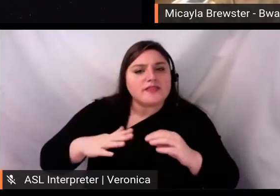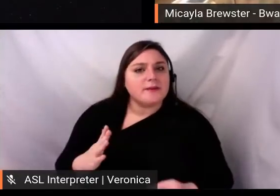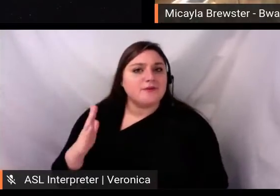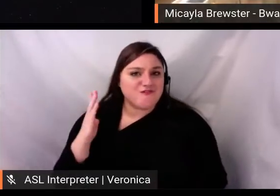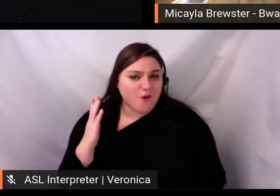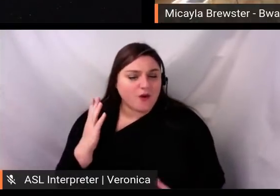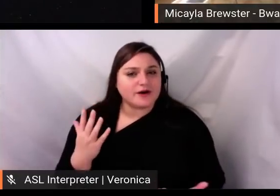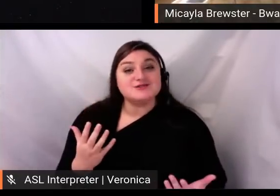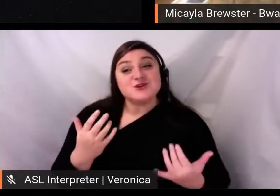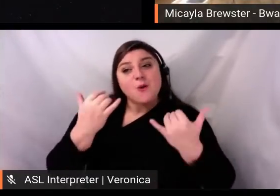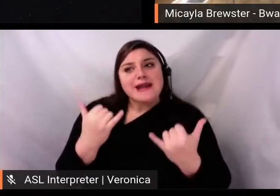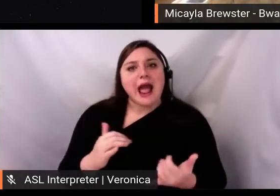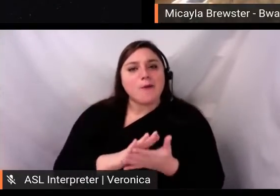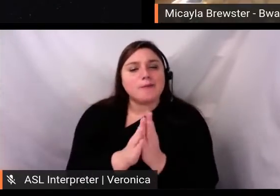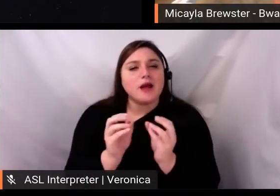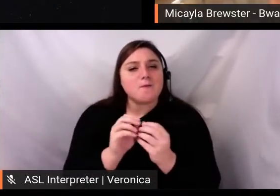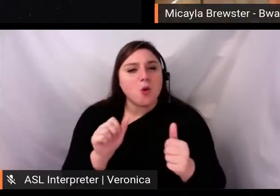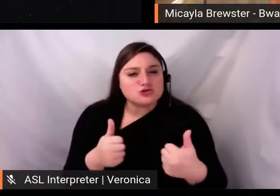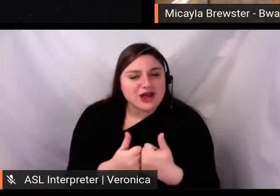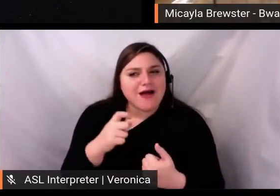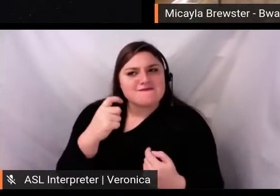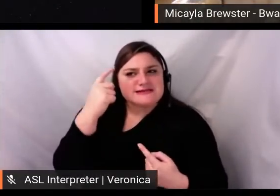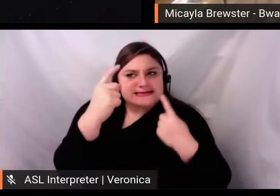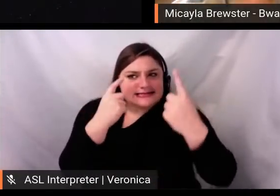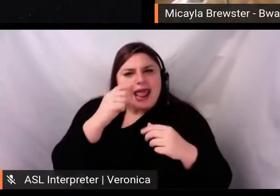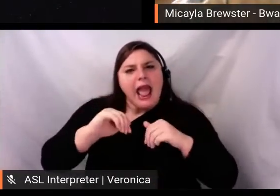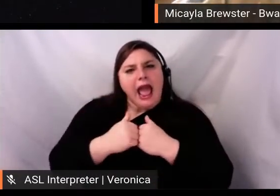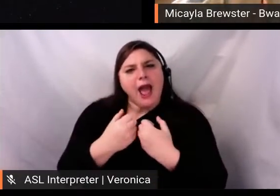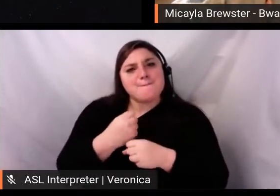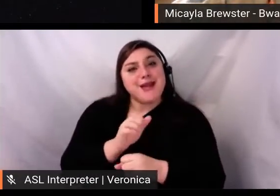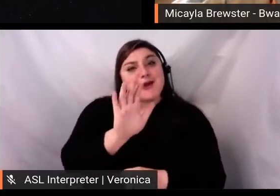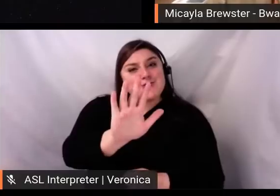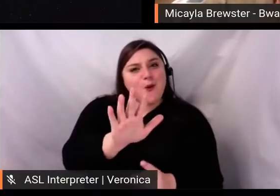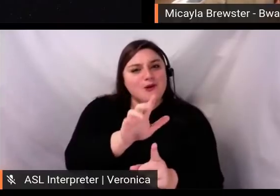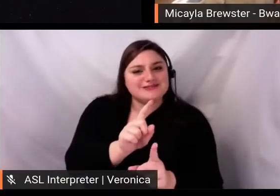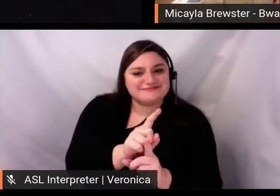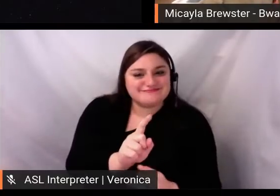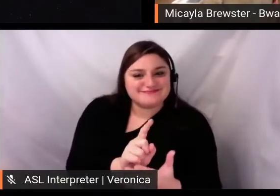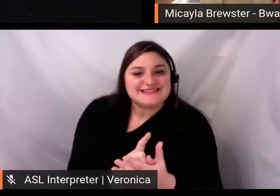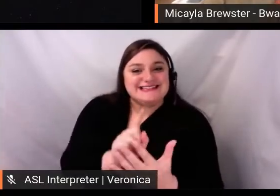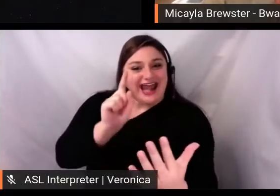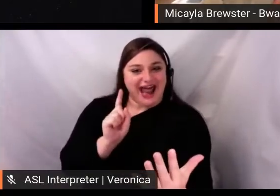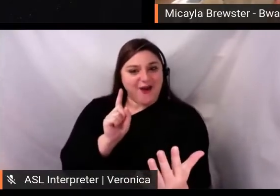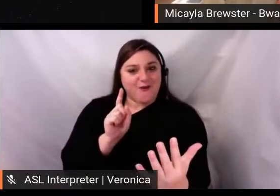and have people tune in? So, our approach was to apply word of mouth